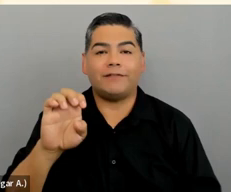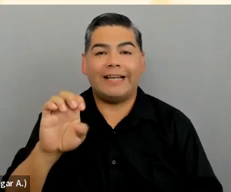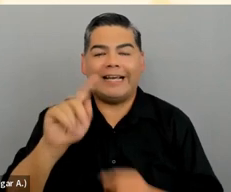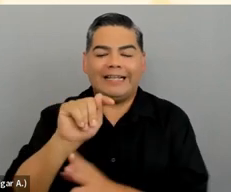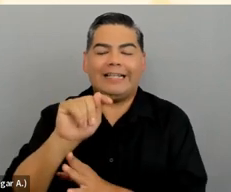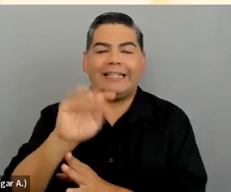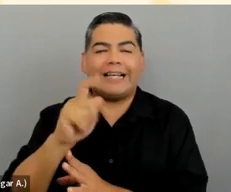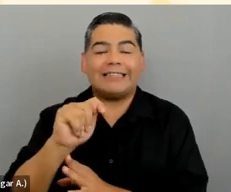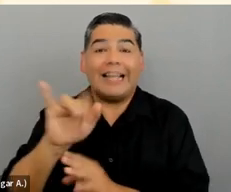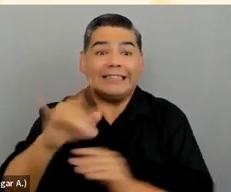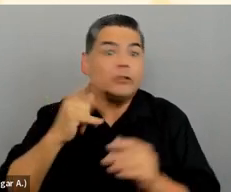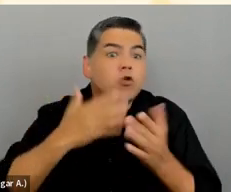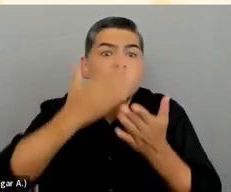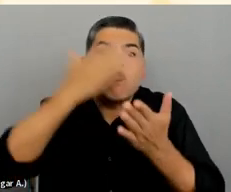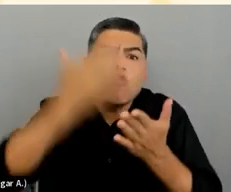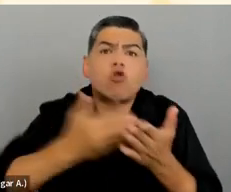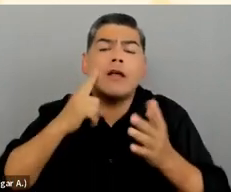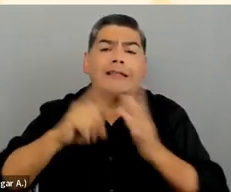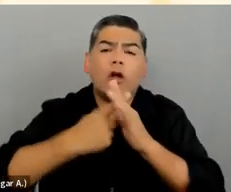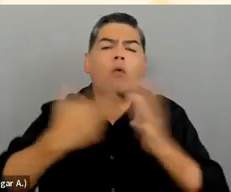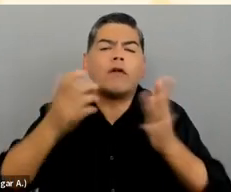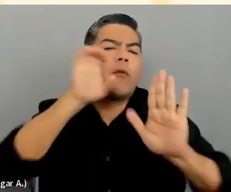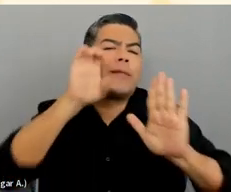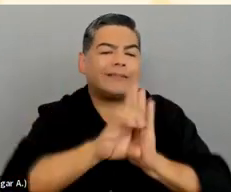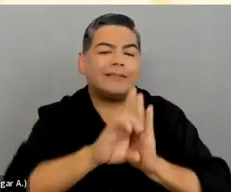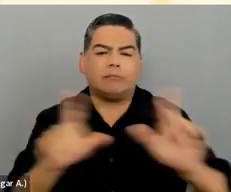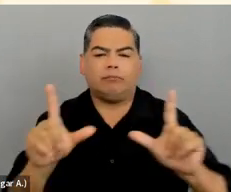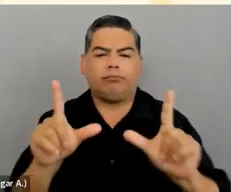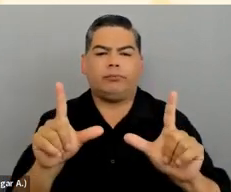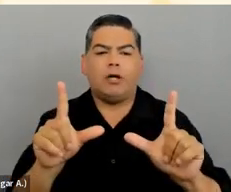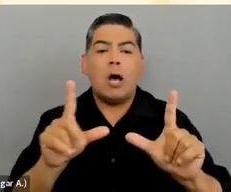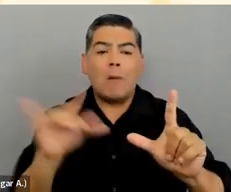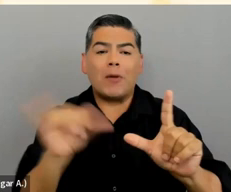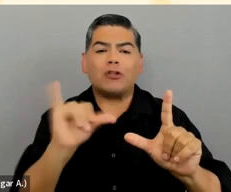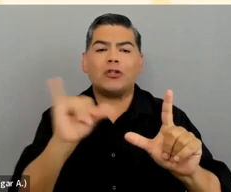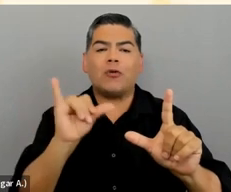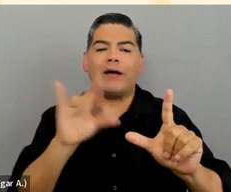But it's also great if you can start incorporating inclusive imagery in your content.